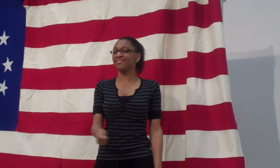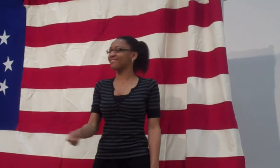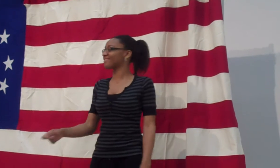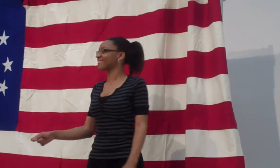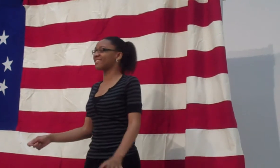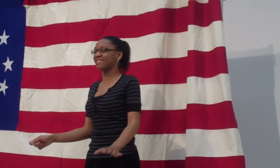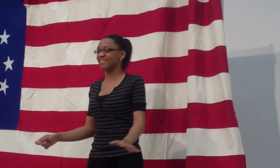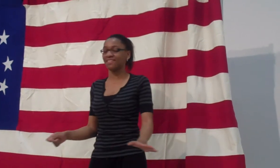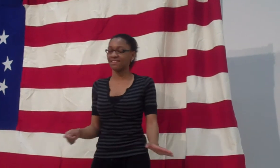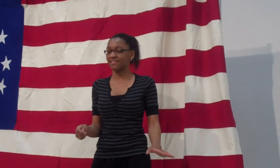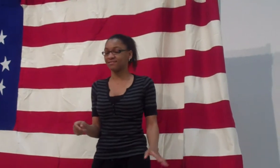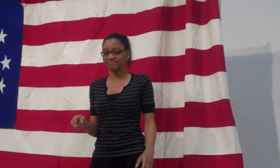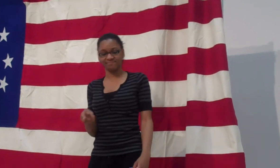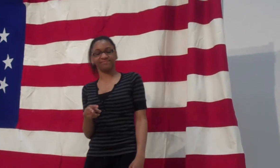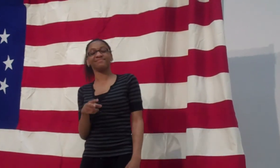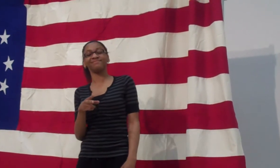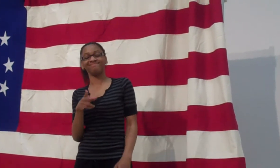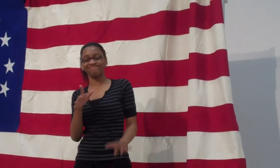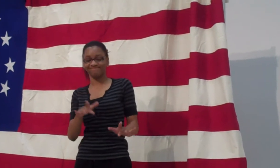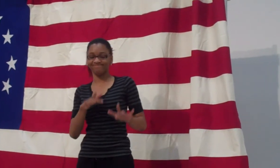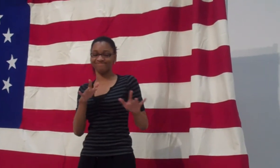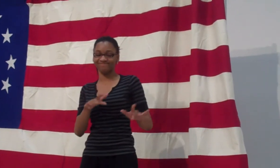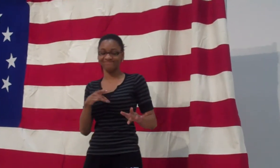I heard a blind man groping, tap tap, with his cane